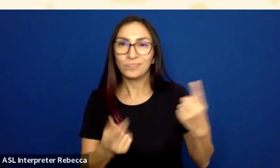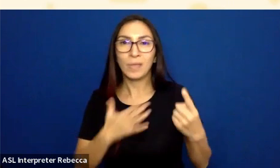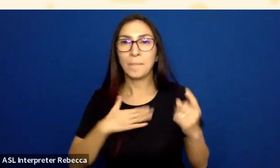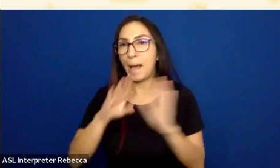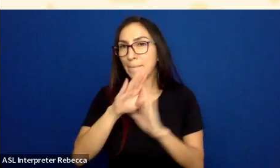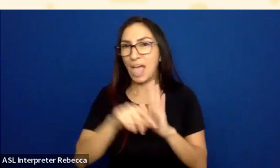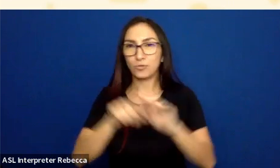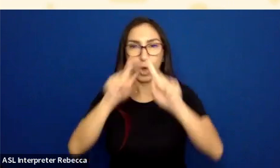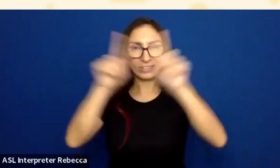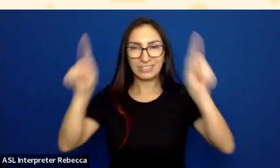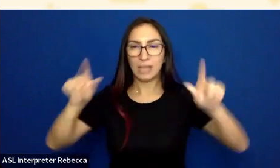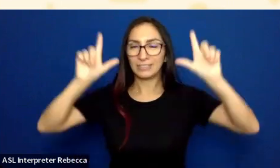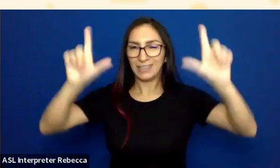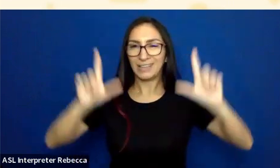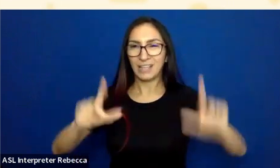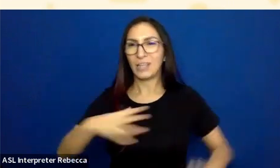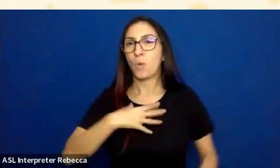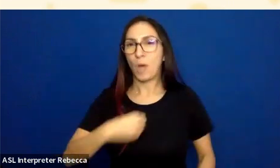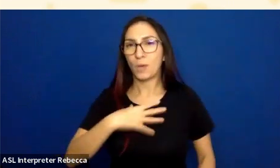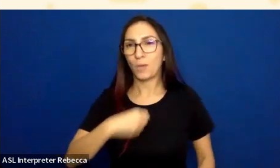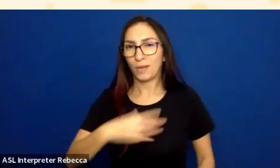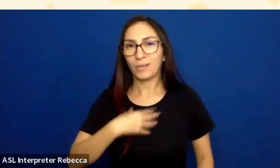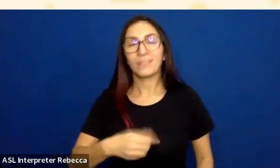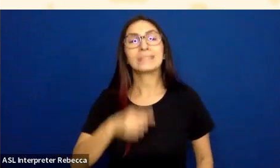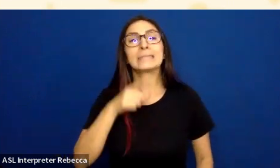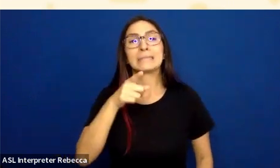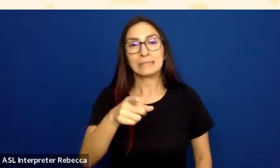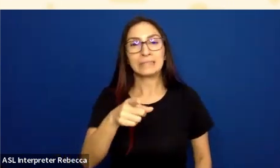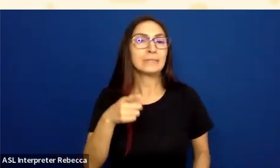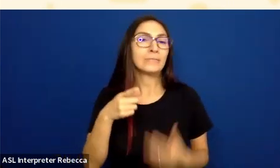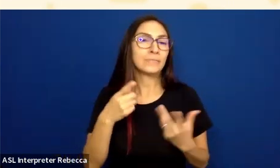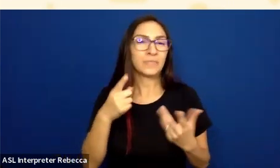Often, I'll see a form, for example, or maybe even like this bottom part of the form where it's like a lighter gray.